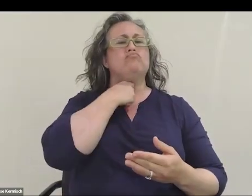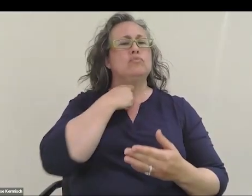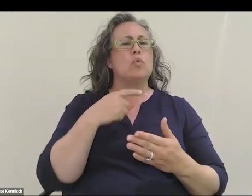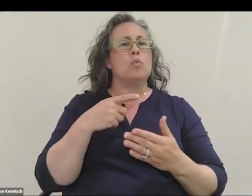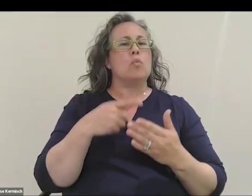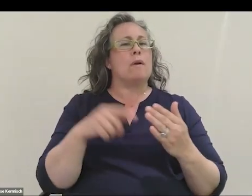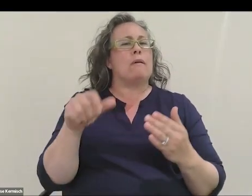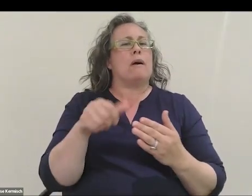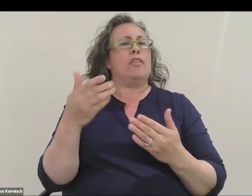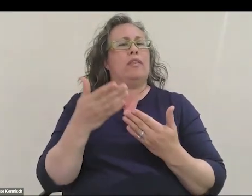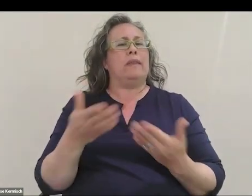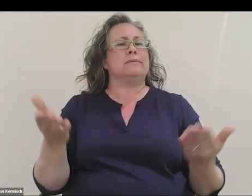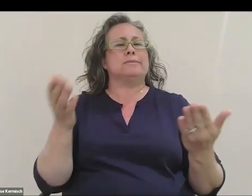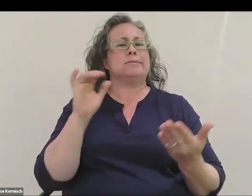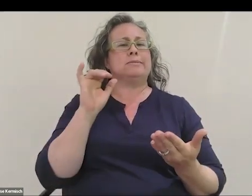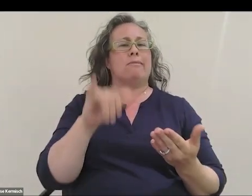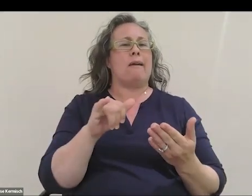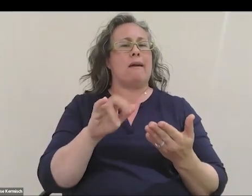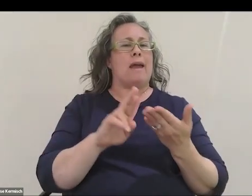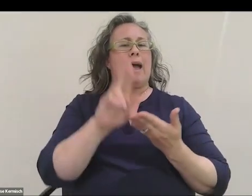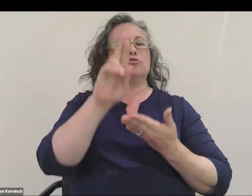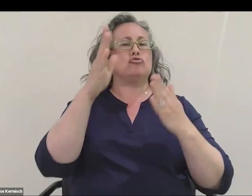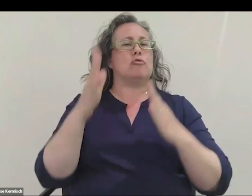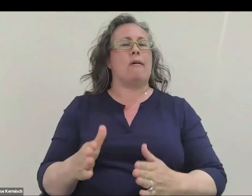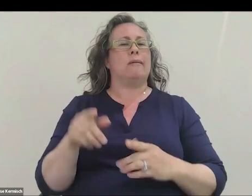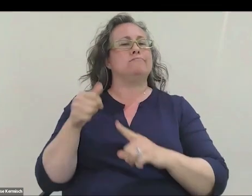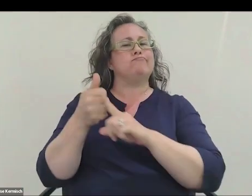that astronauts had to put up with?"